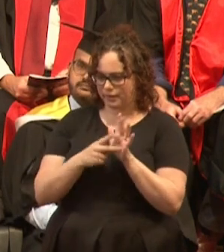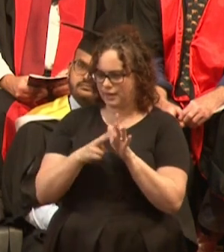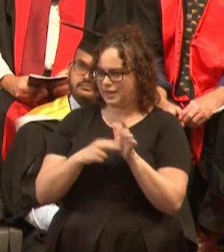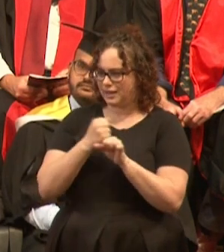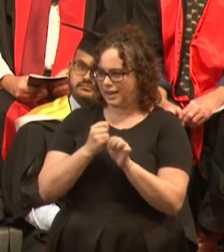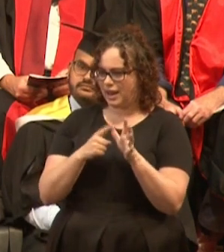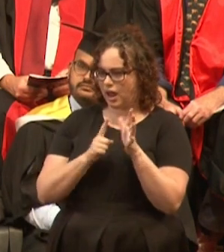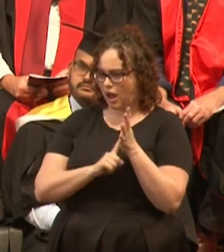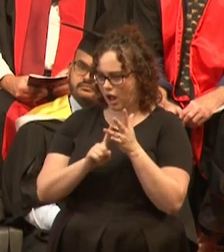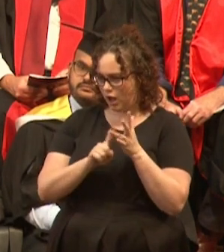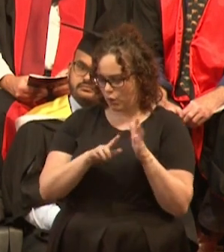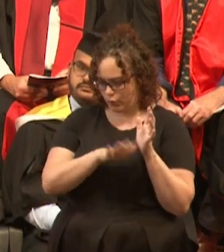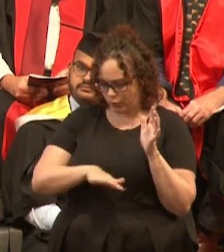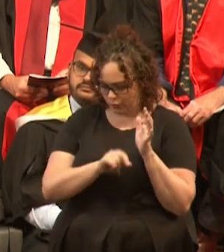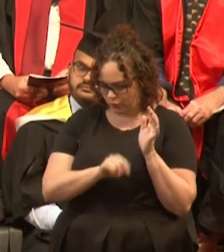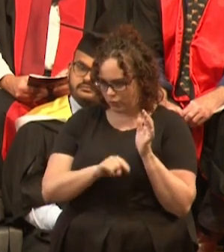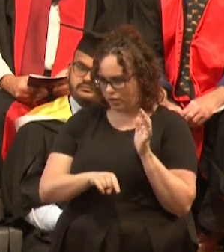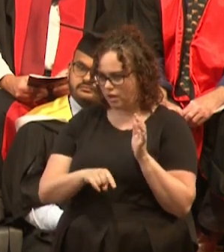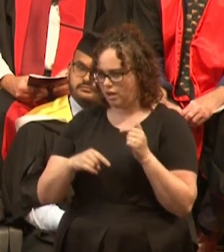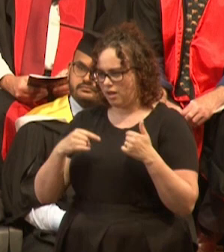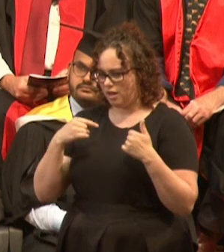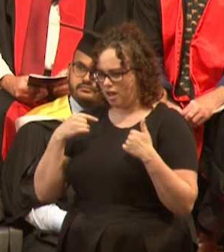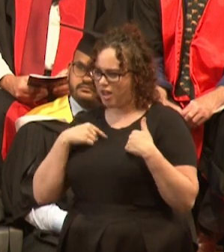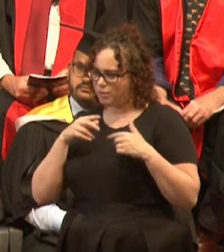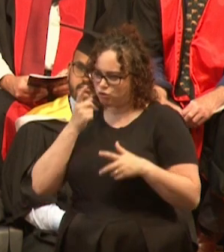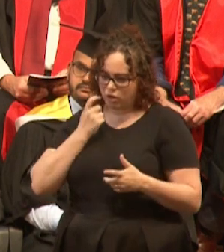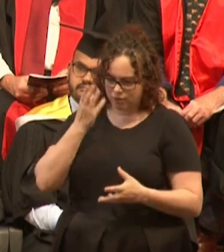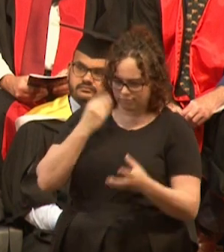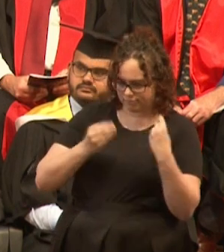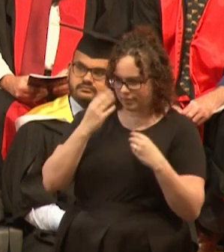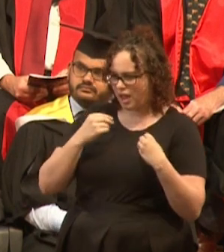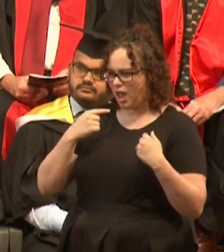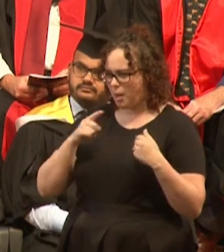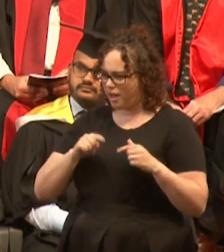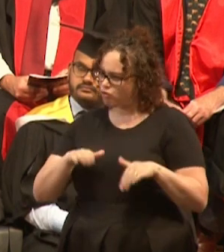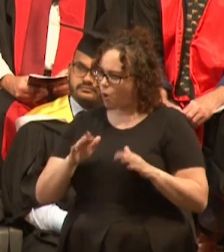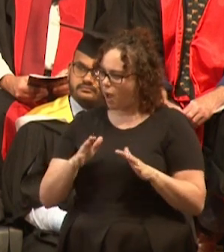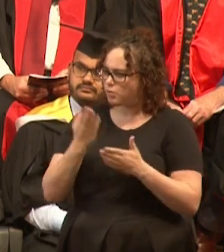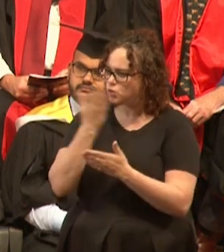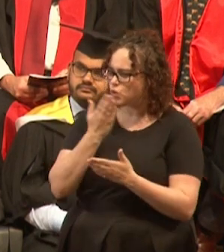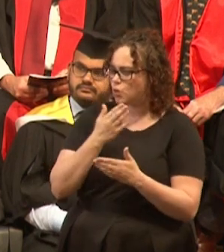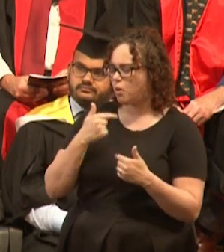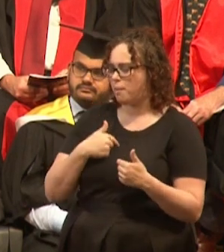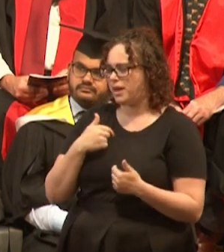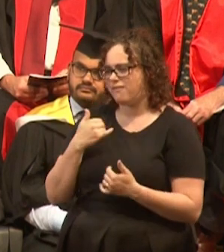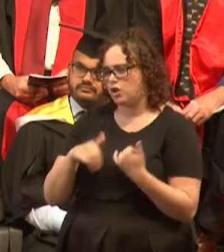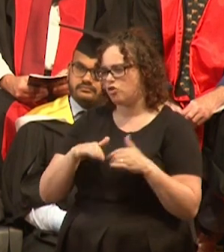But I was never a magnificent student, it was Bs and Cs, I even failed my English exam,